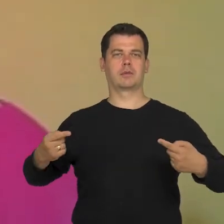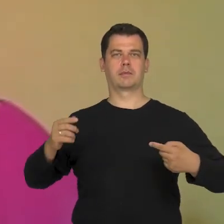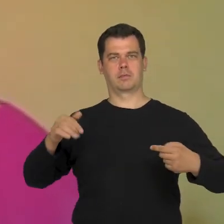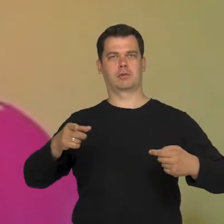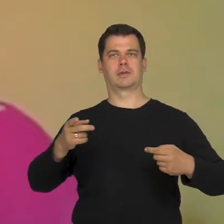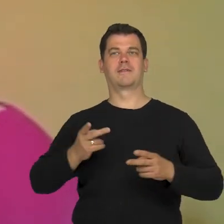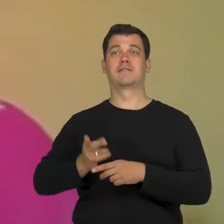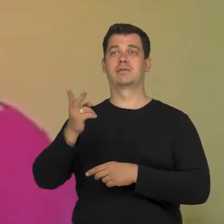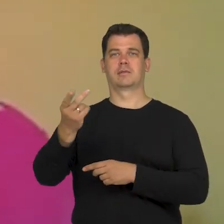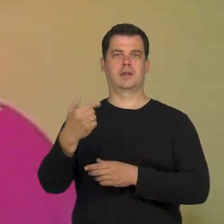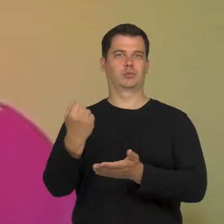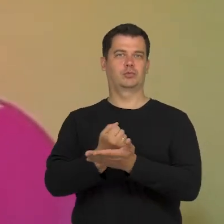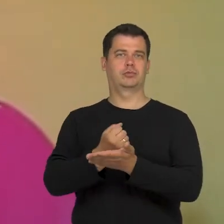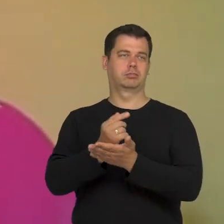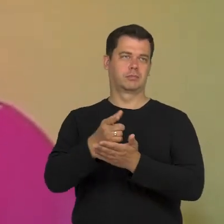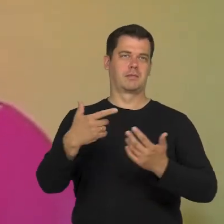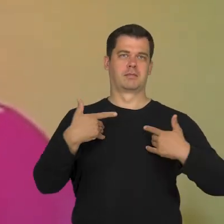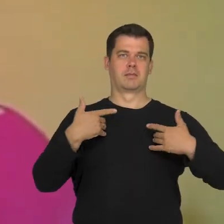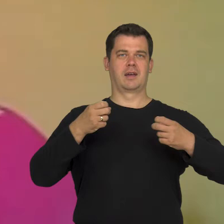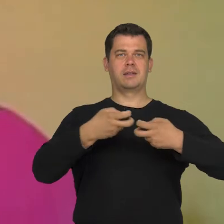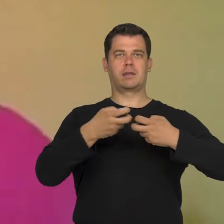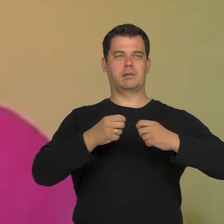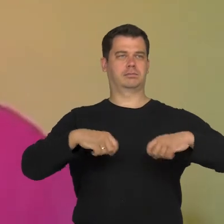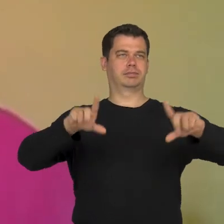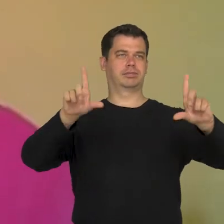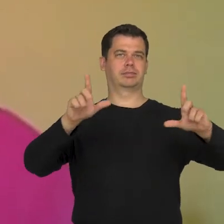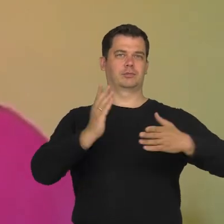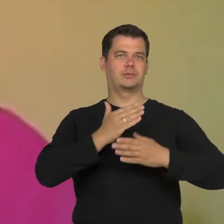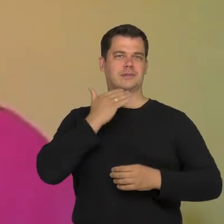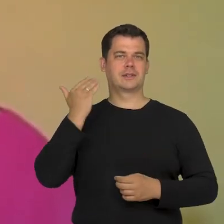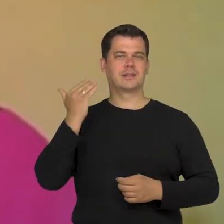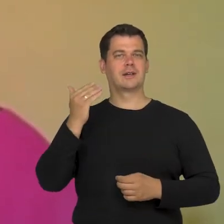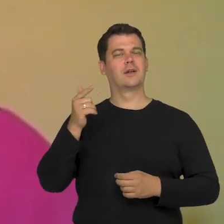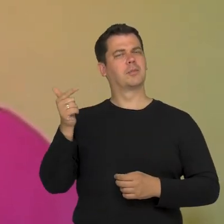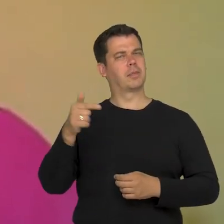Let's reverse the situation a bit